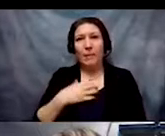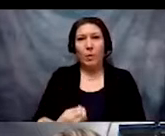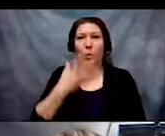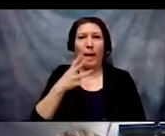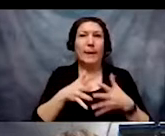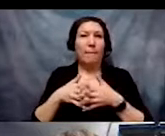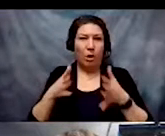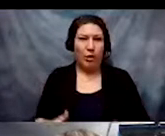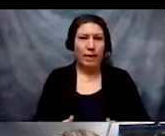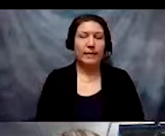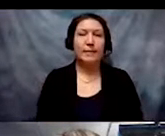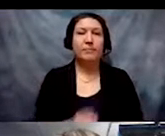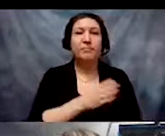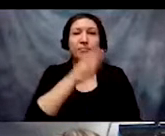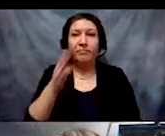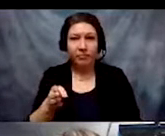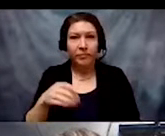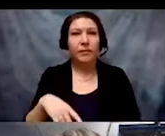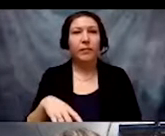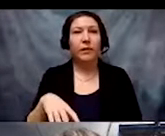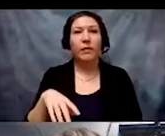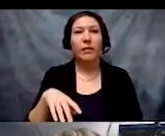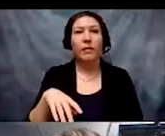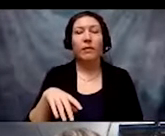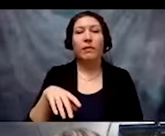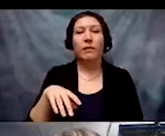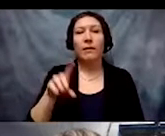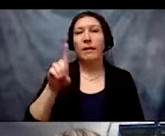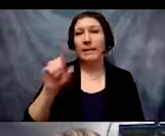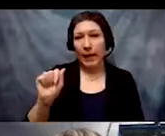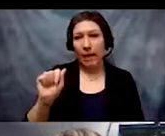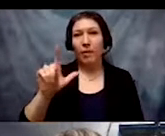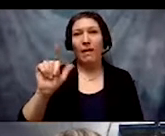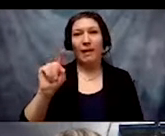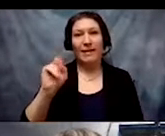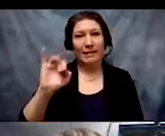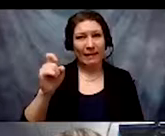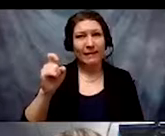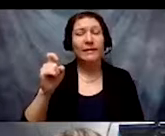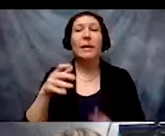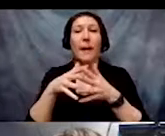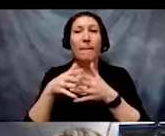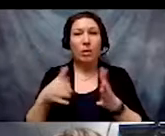The next bar, disabled LatinX Americans have a poverty rate 3.5